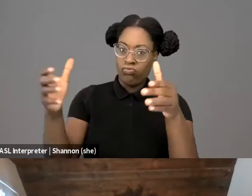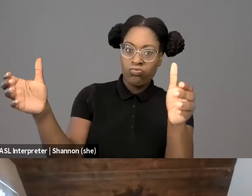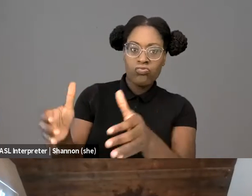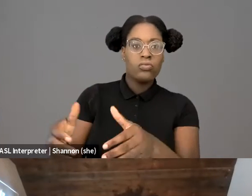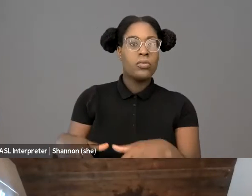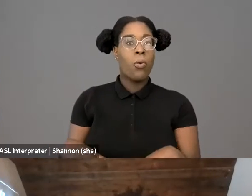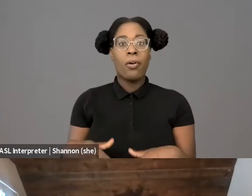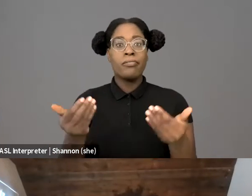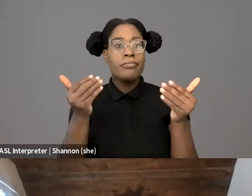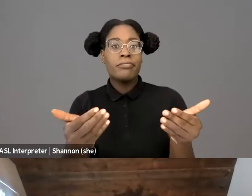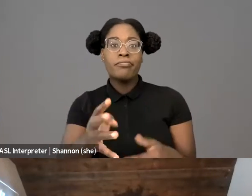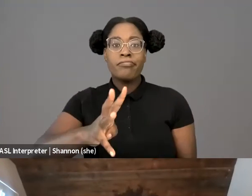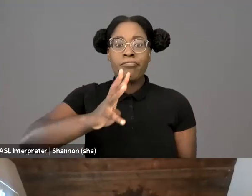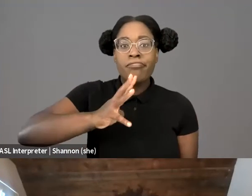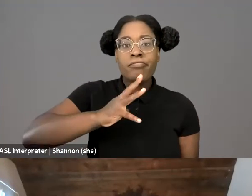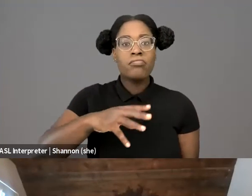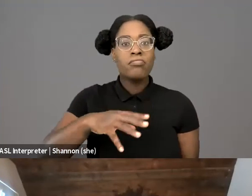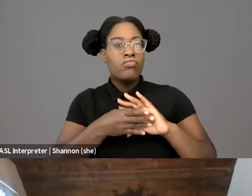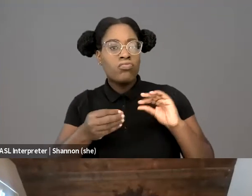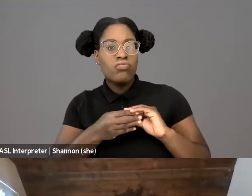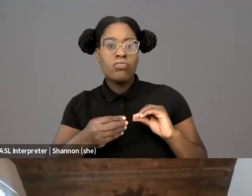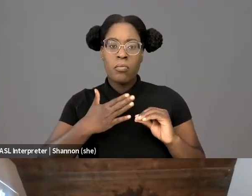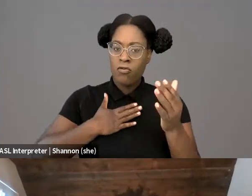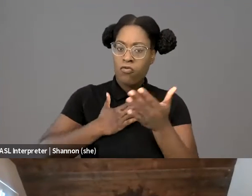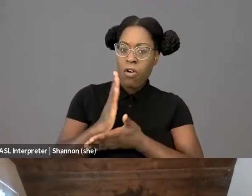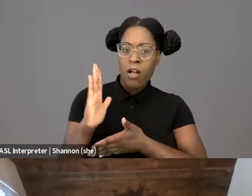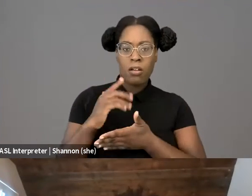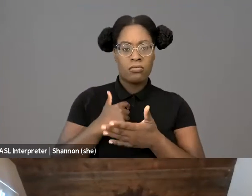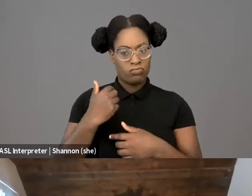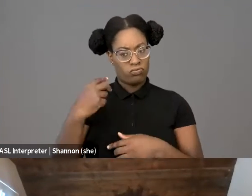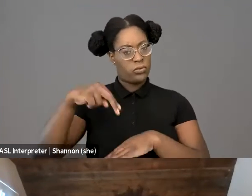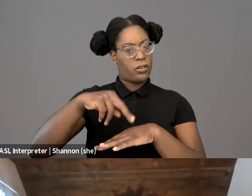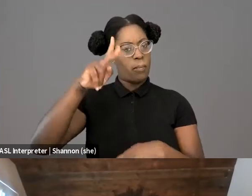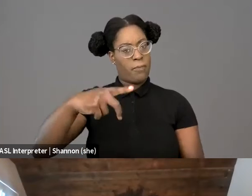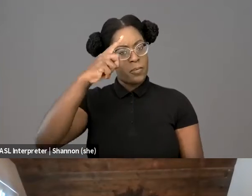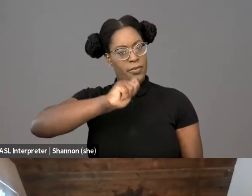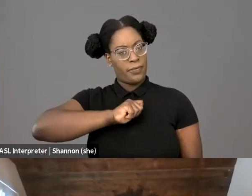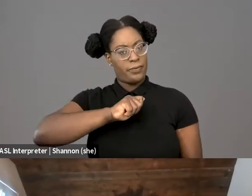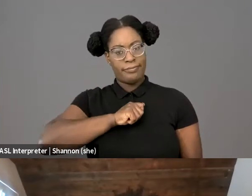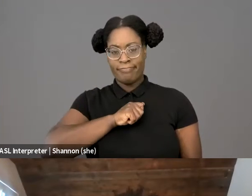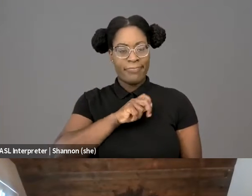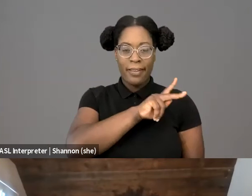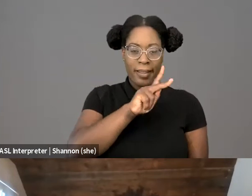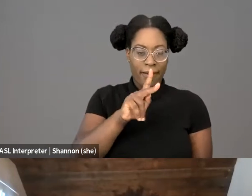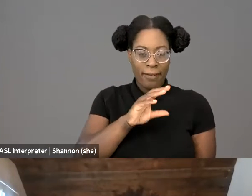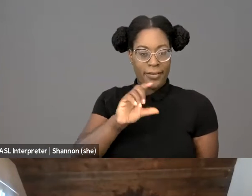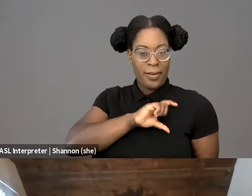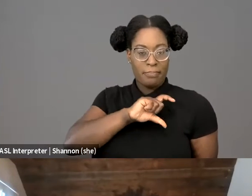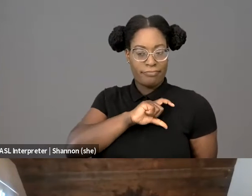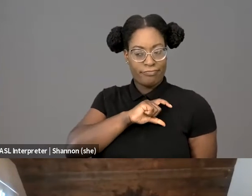America's modern system of law enforcement then emerges as a badge and incident of slavery. In our modern age, little has changed,